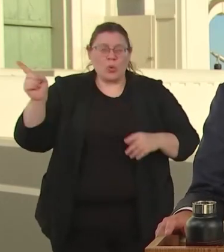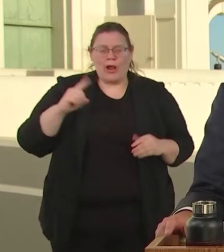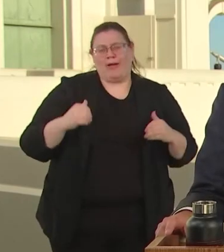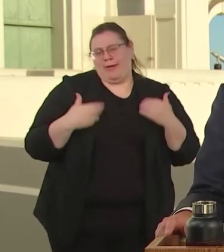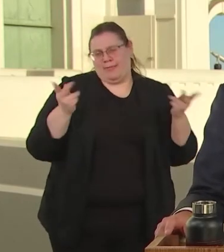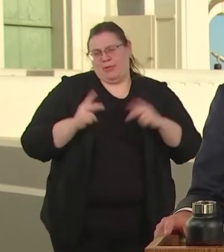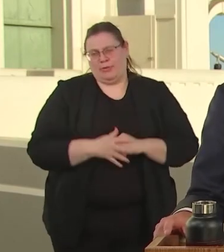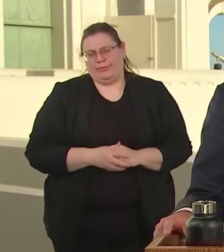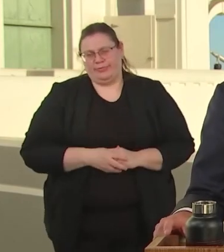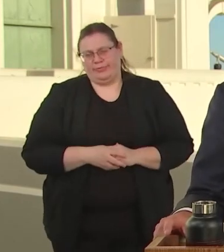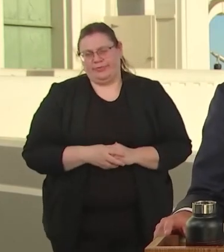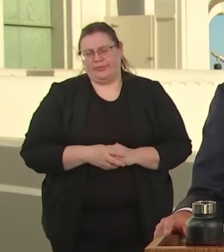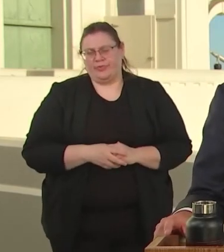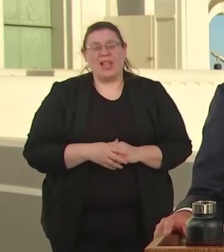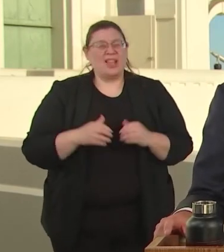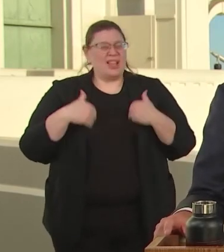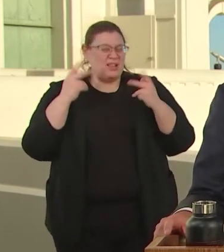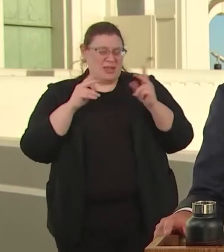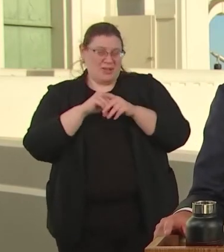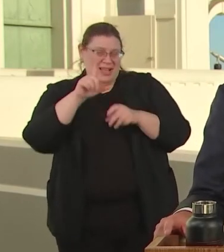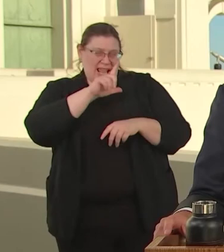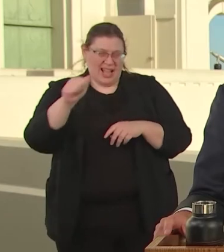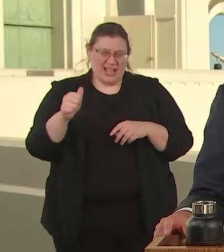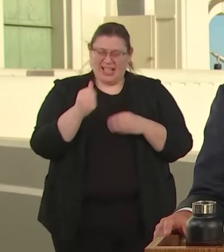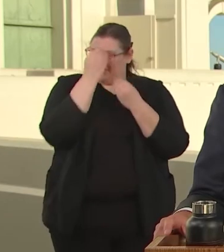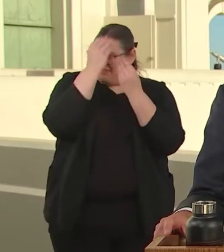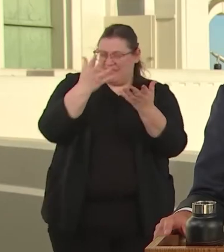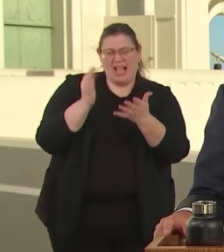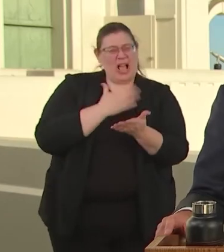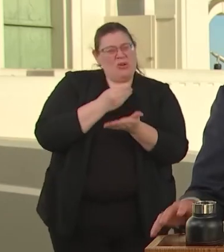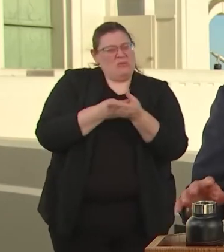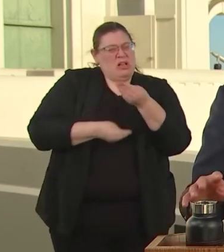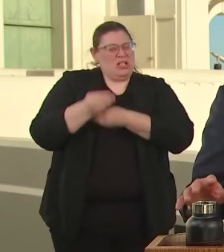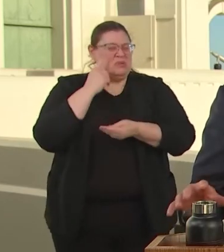HAS A LOT IN STORE. IF YOU FELT DISCONNECTED FROM SCHOOL AND WORK AND YOUR CITY,